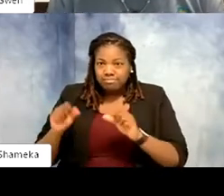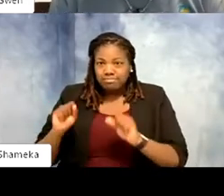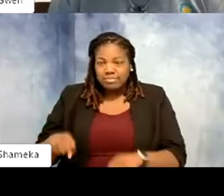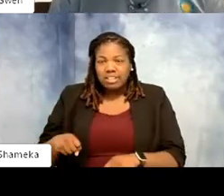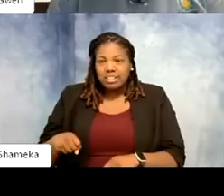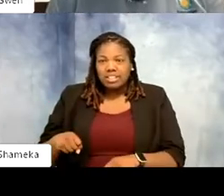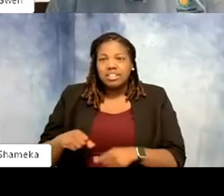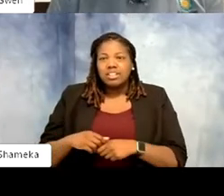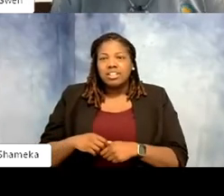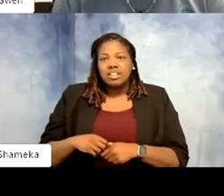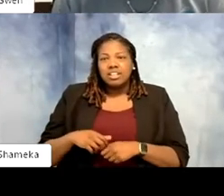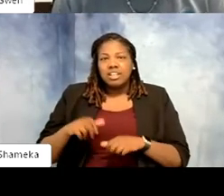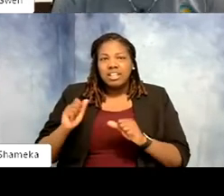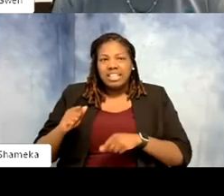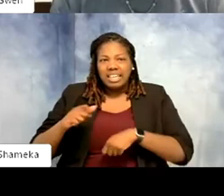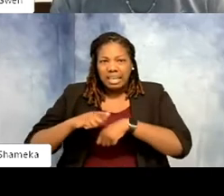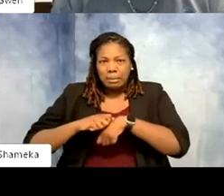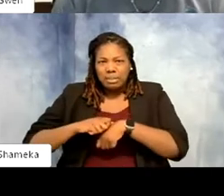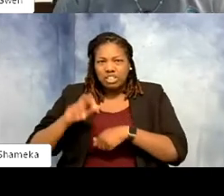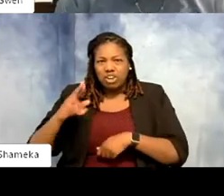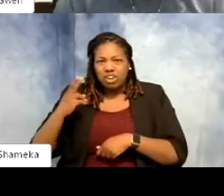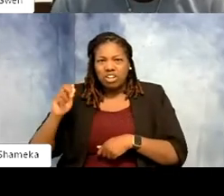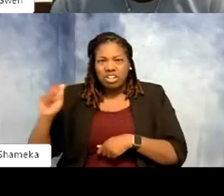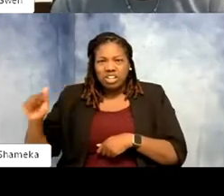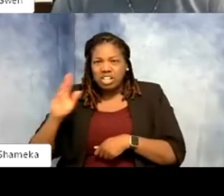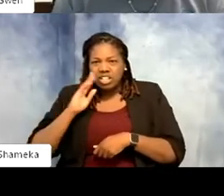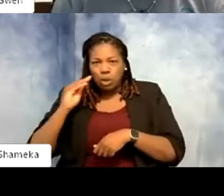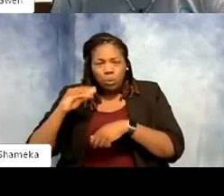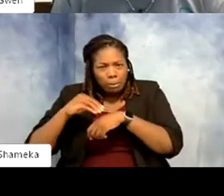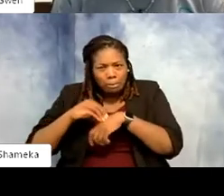I mean they could pinch you they have a little cute mouth like that can pinch, yeah that's